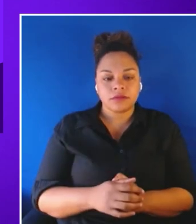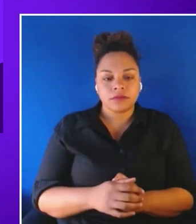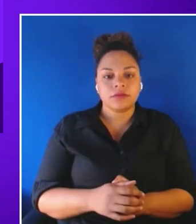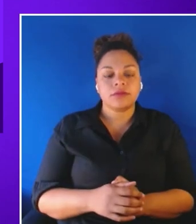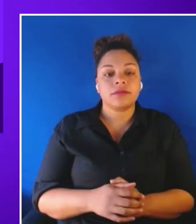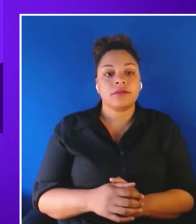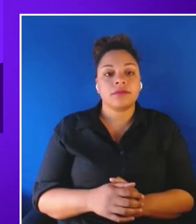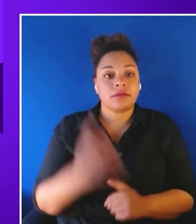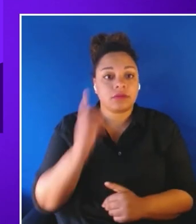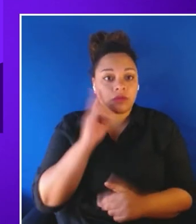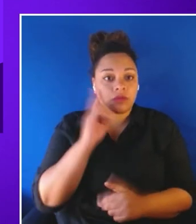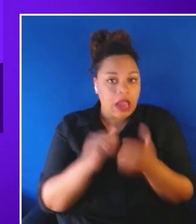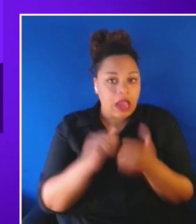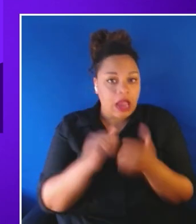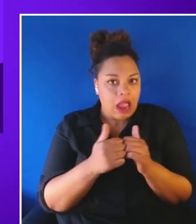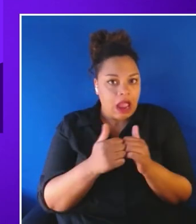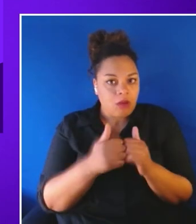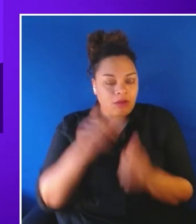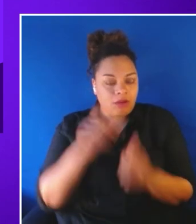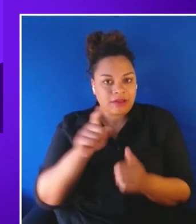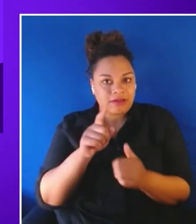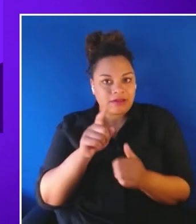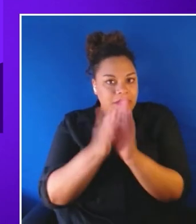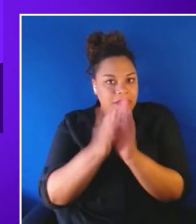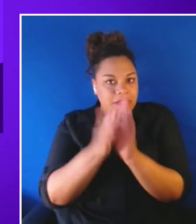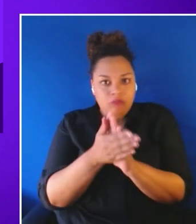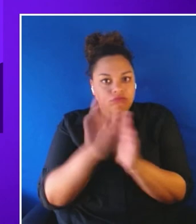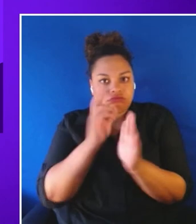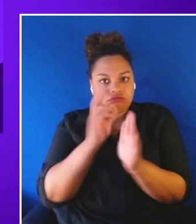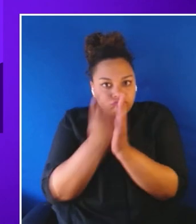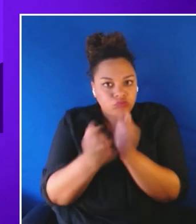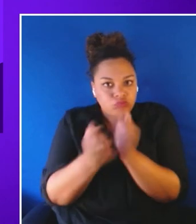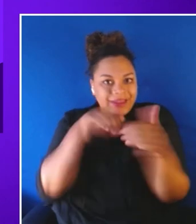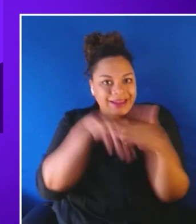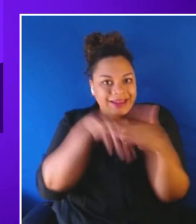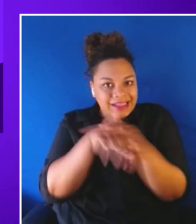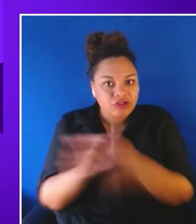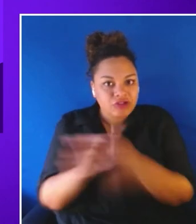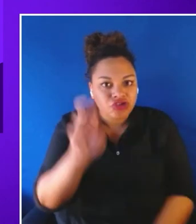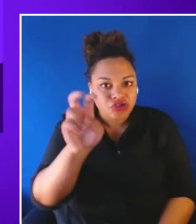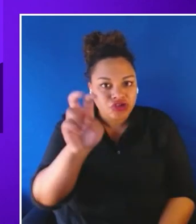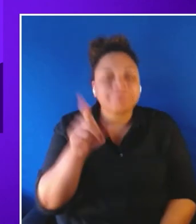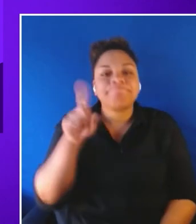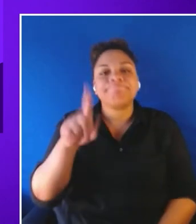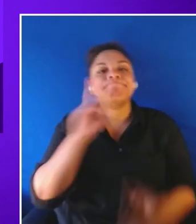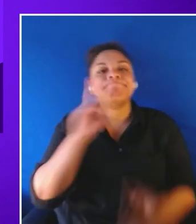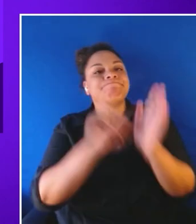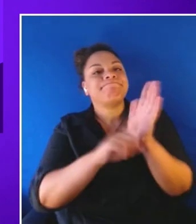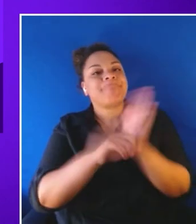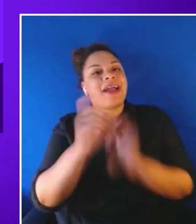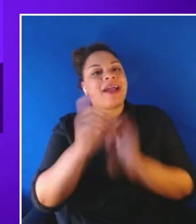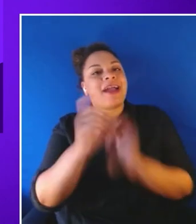started into this accessibility journey is by reviewing the XR industry standards. We all know